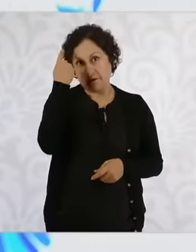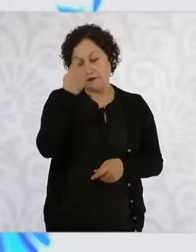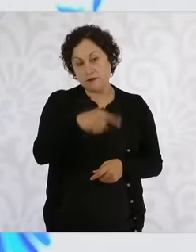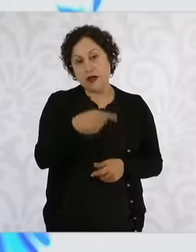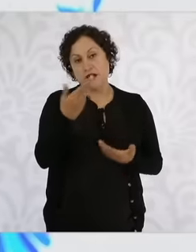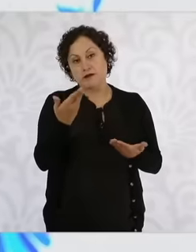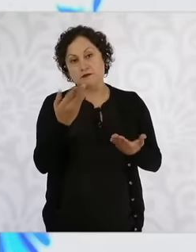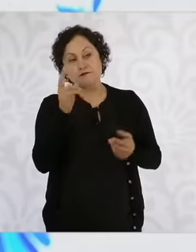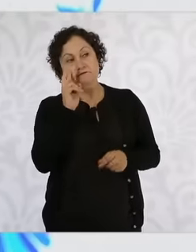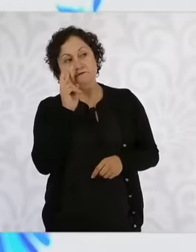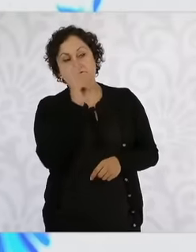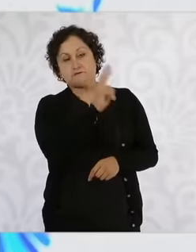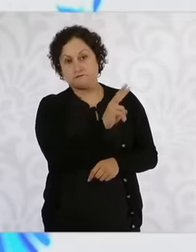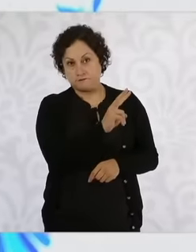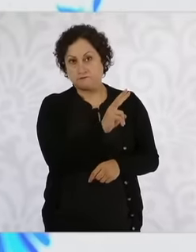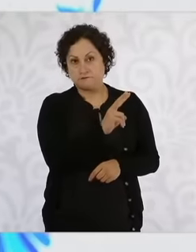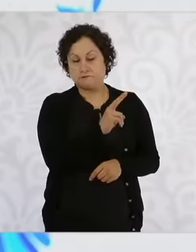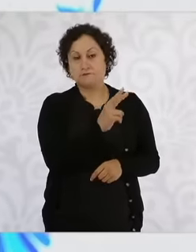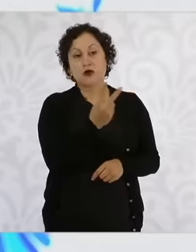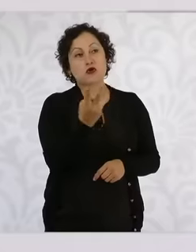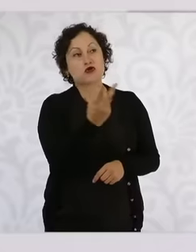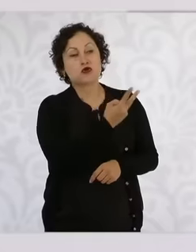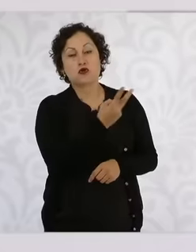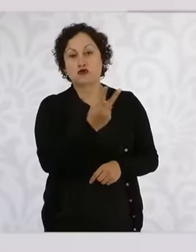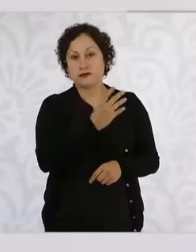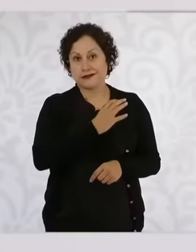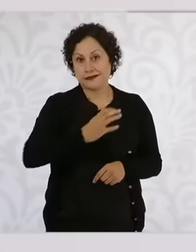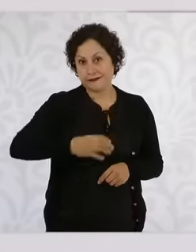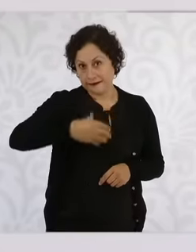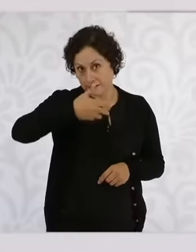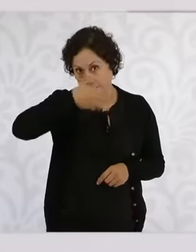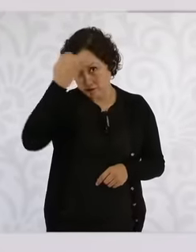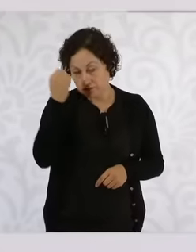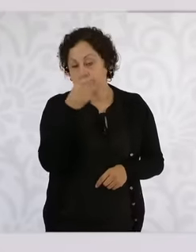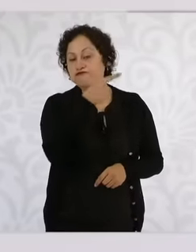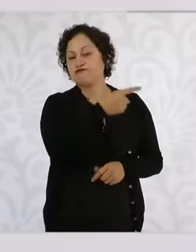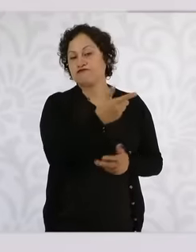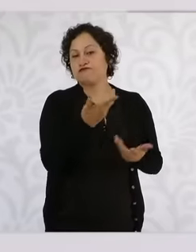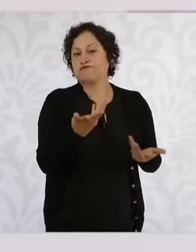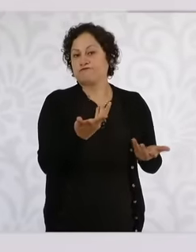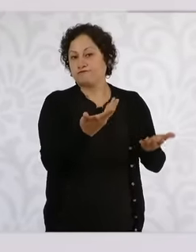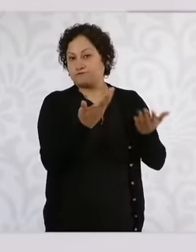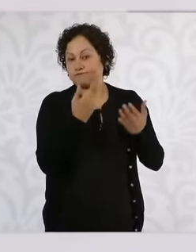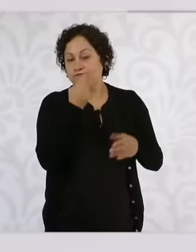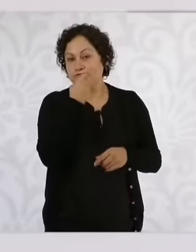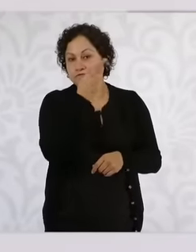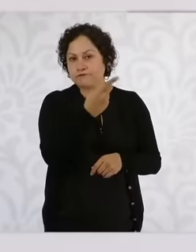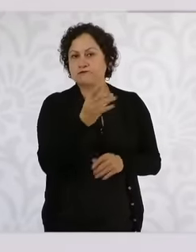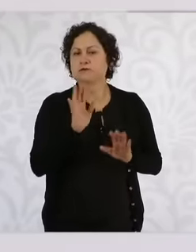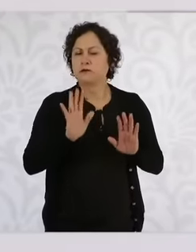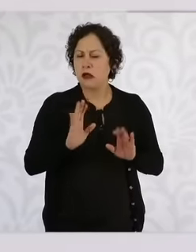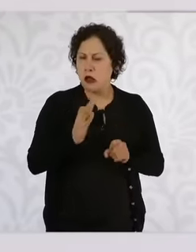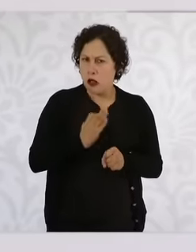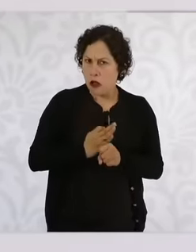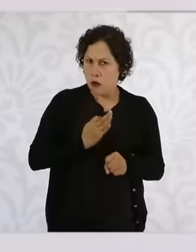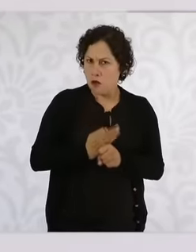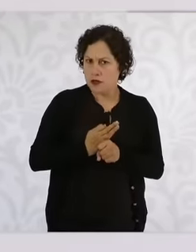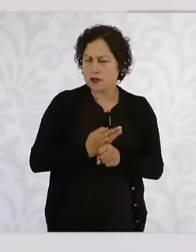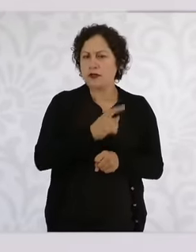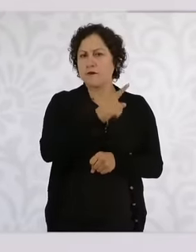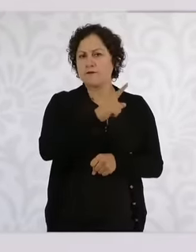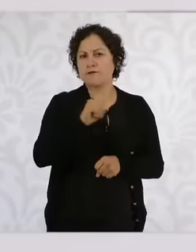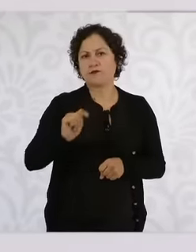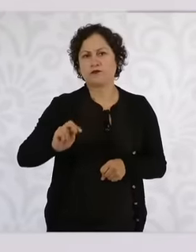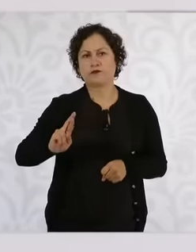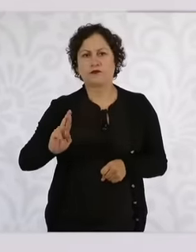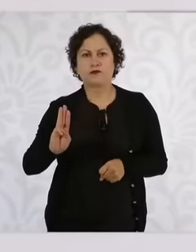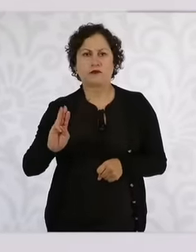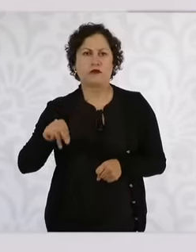President Trump has not already expressed himself but it is prudent to wait for each and every Mexican, there is no